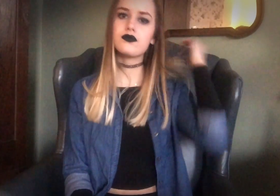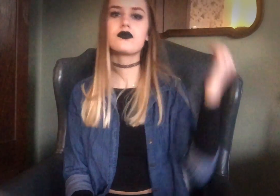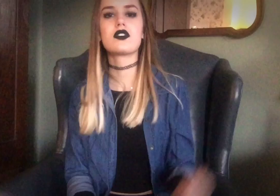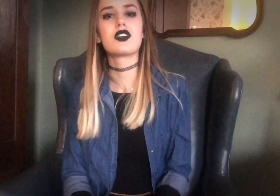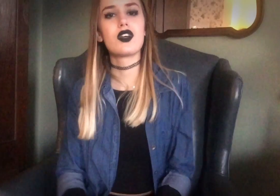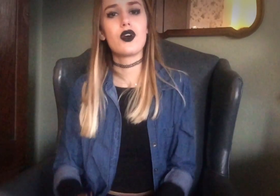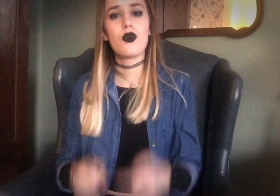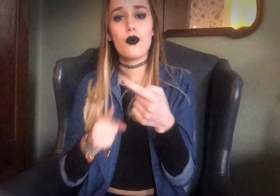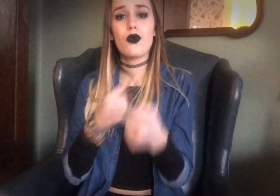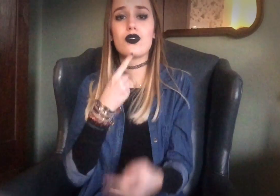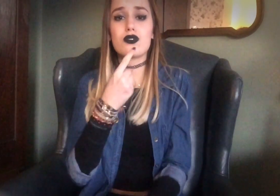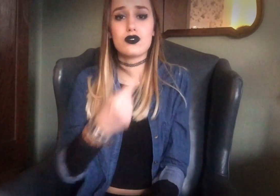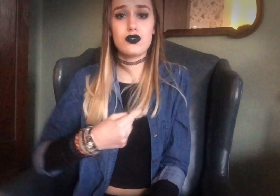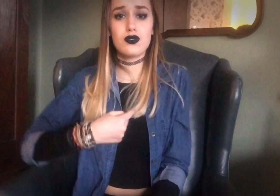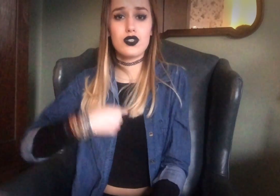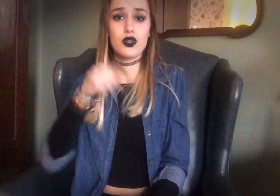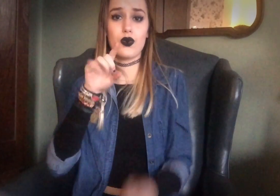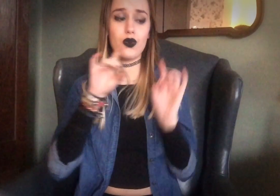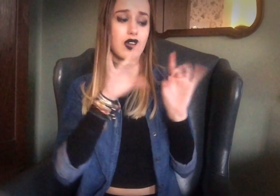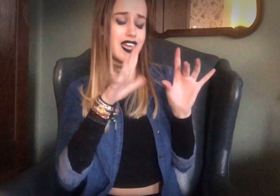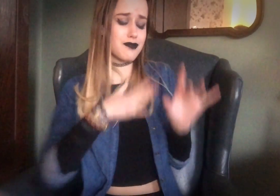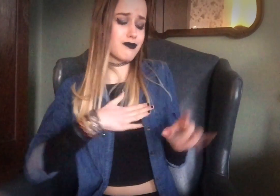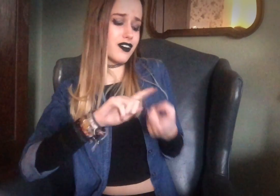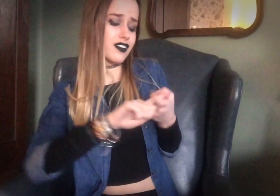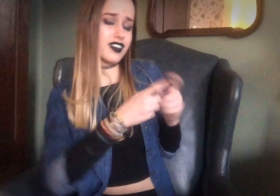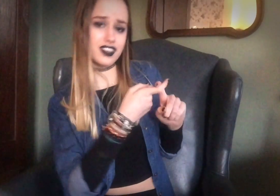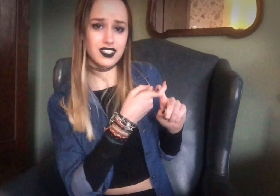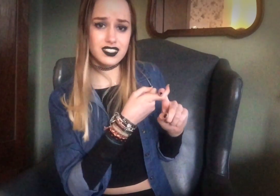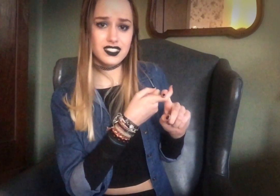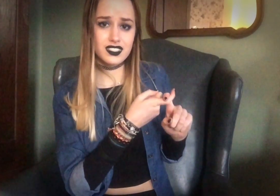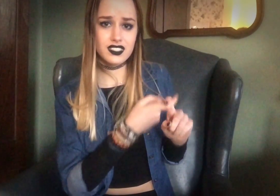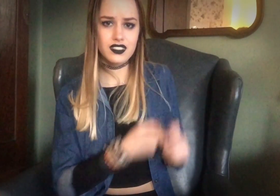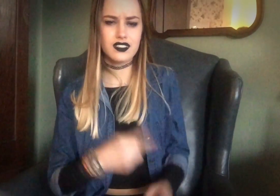And when you told me that you hated my friends